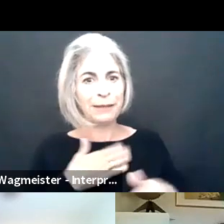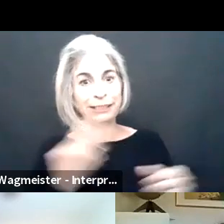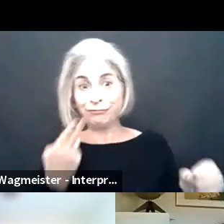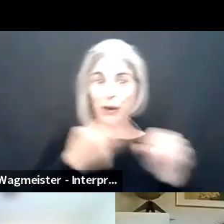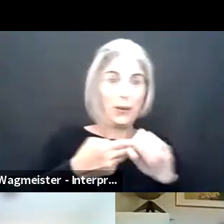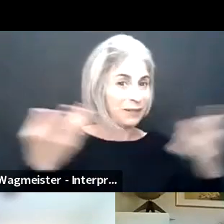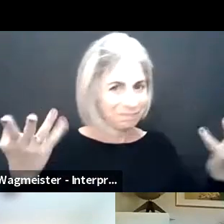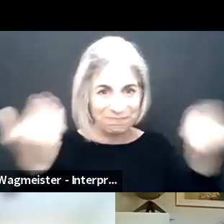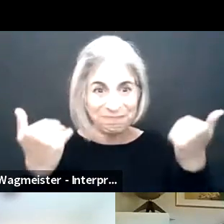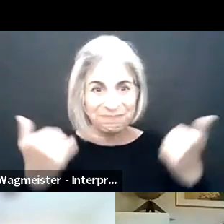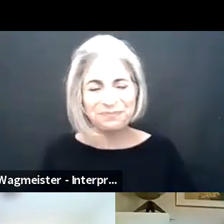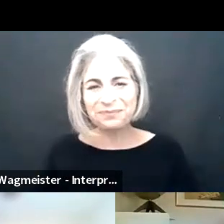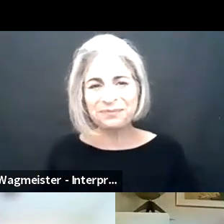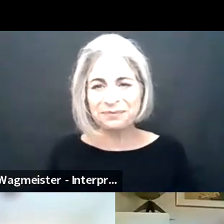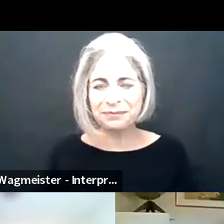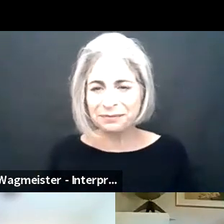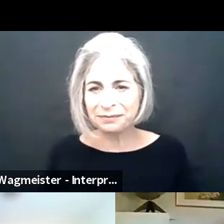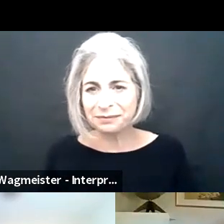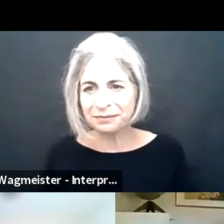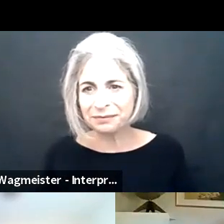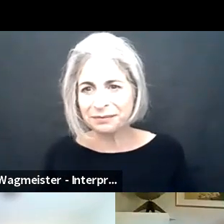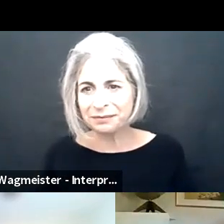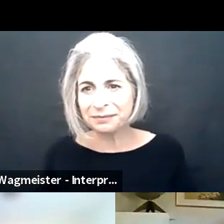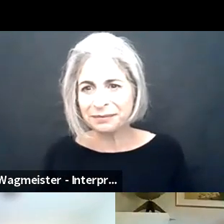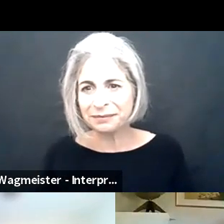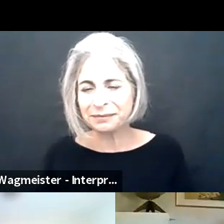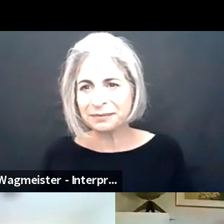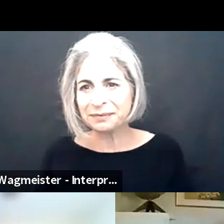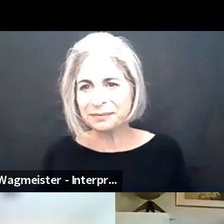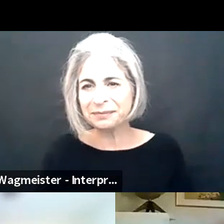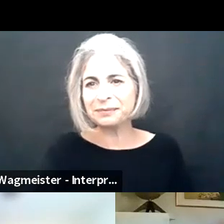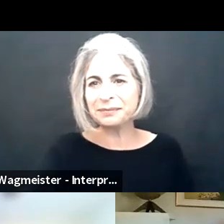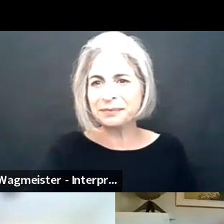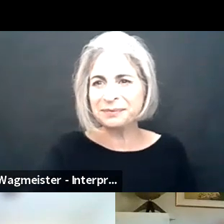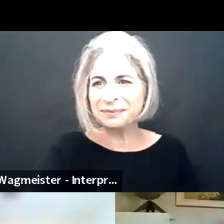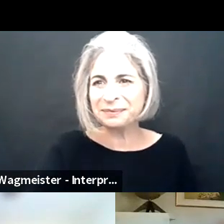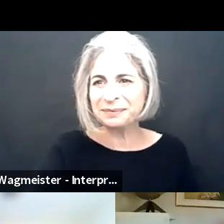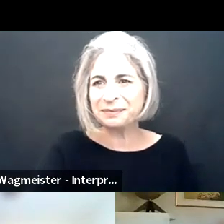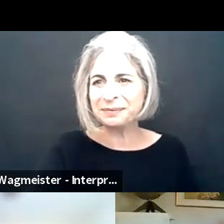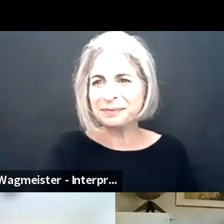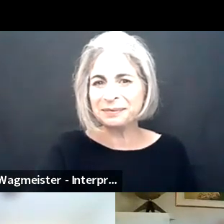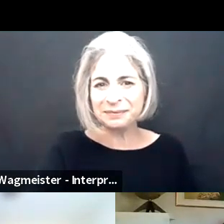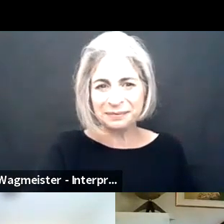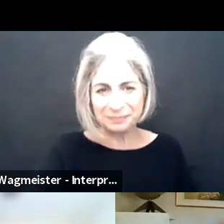helped businesses be prepared to support employees with disabilities during this transition? So please jump in.